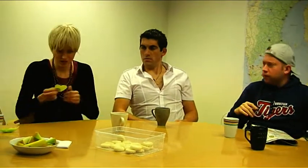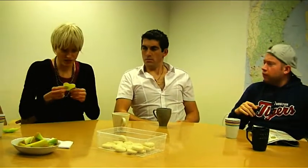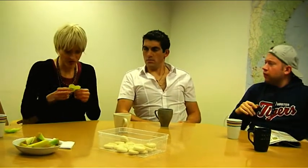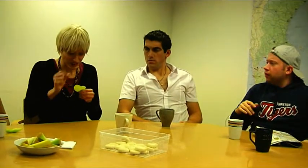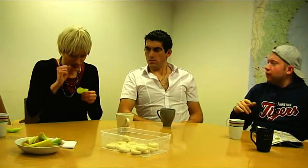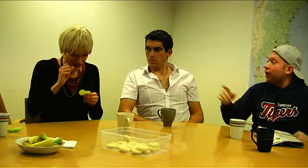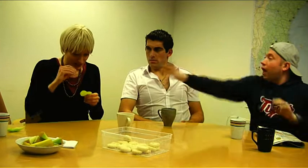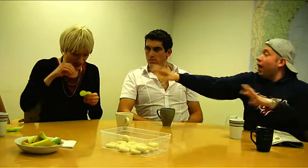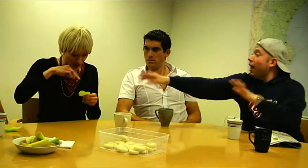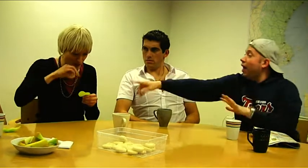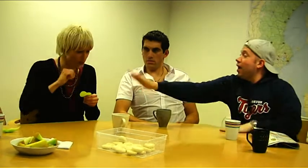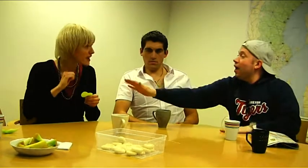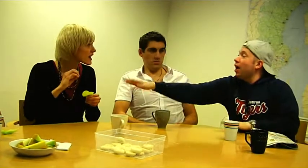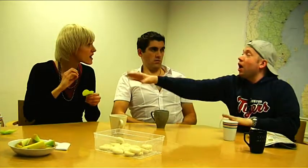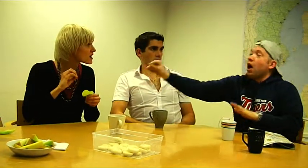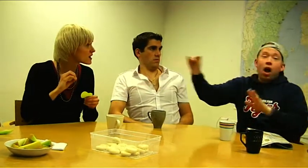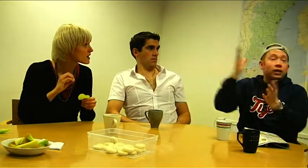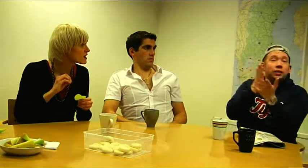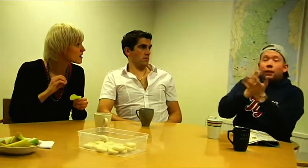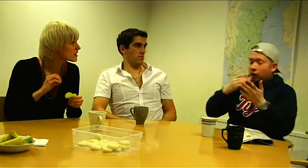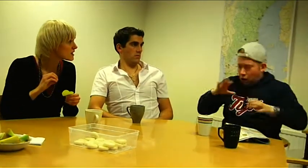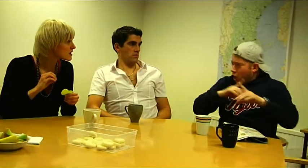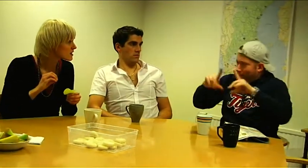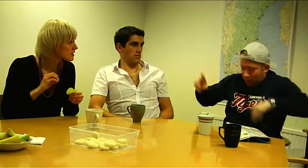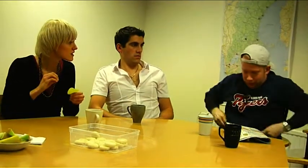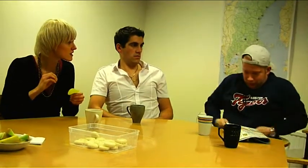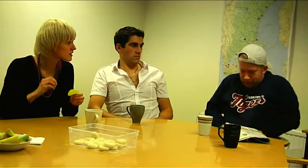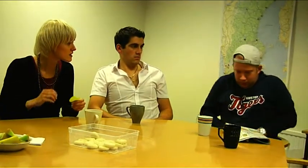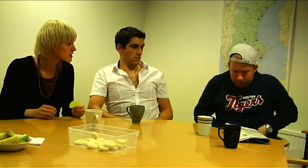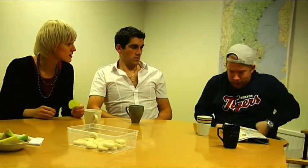Game... - Right, I have a note somewhere!